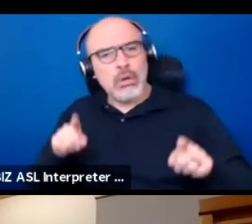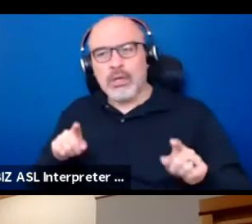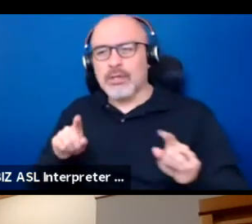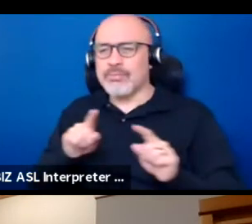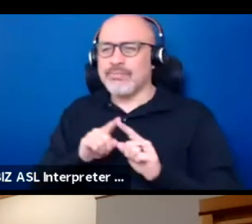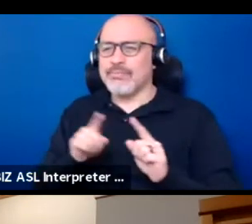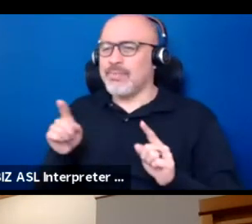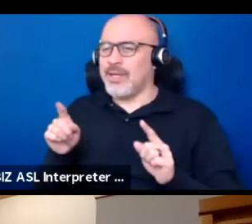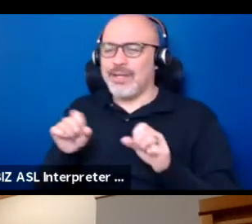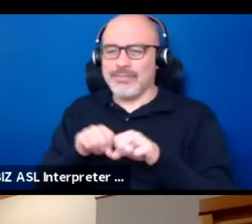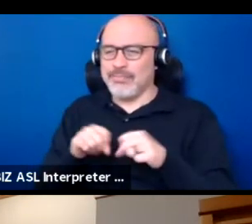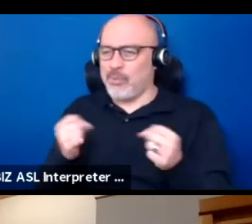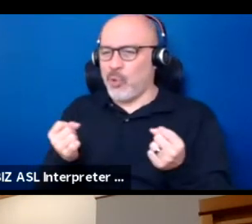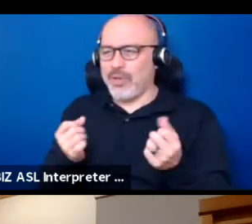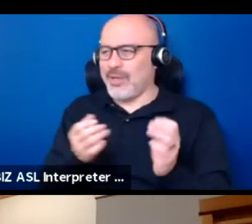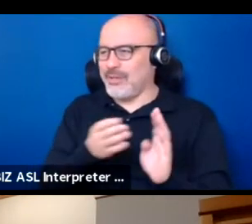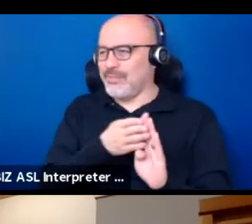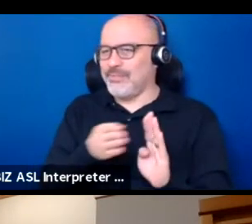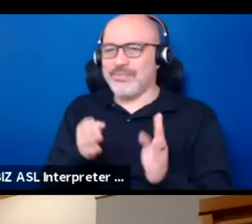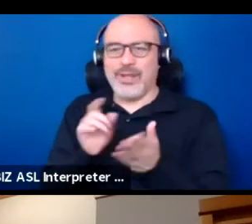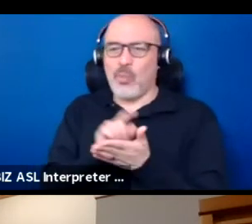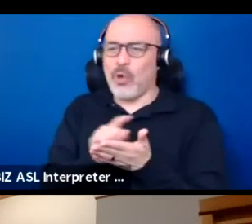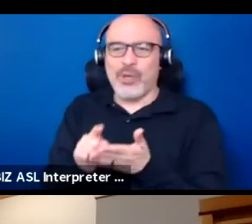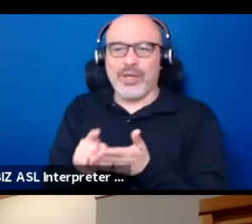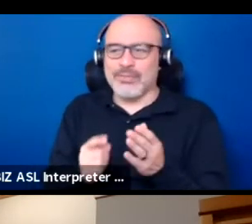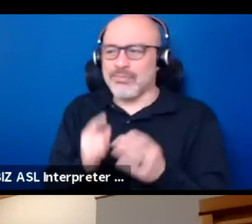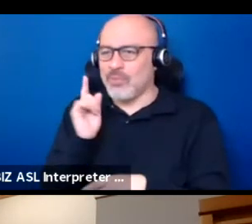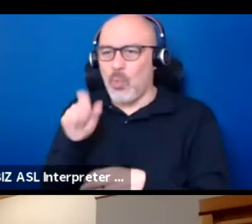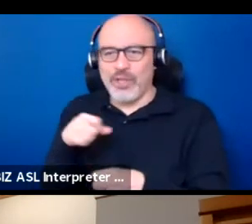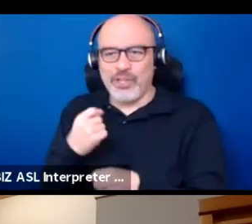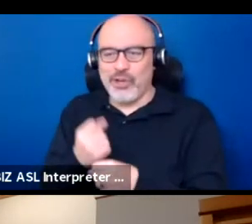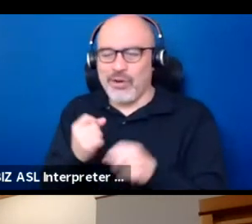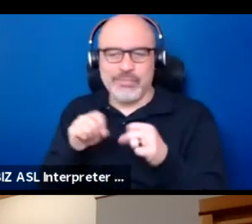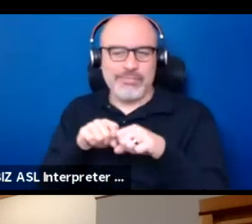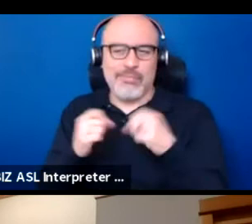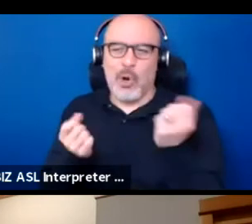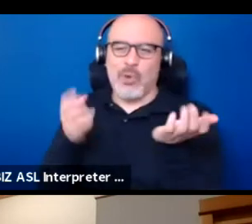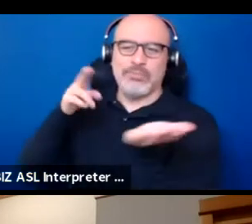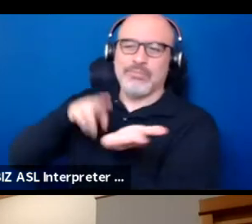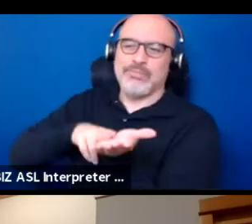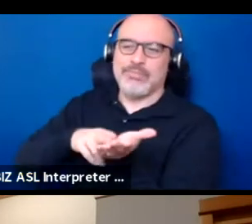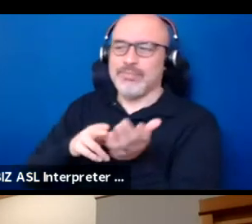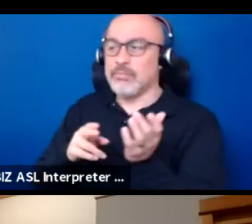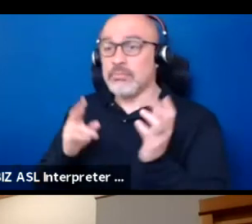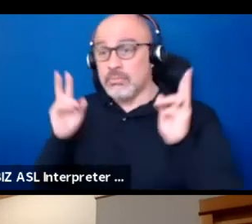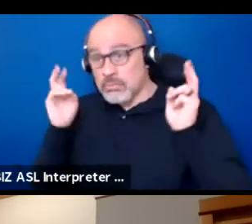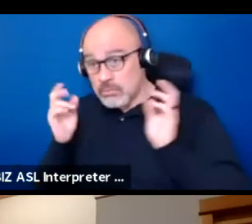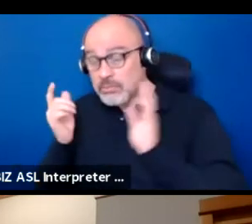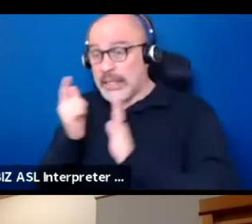like within a week or a year. They were broken. So that means technically, legally, they were invalid.